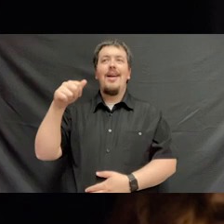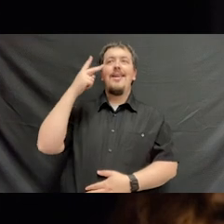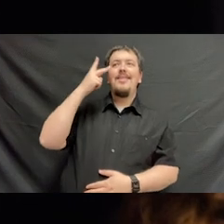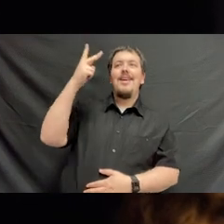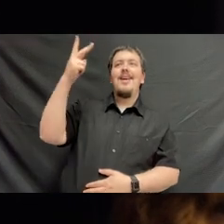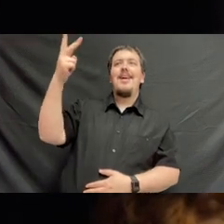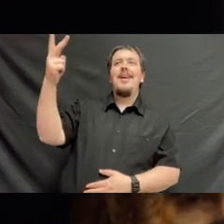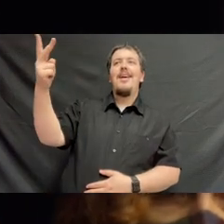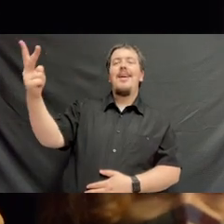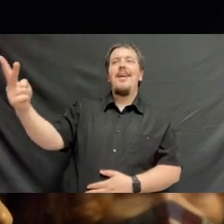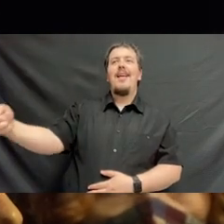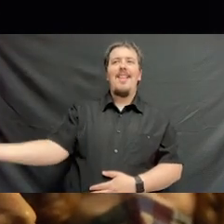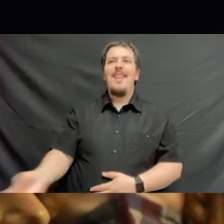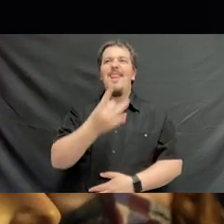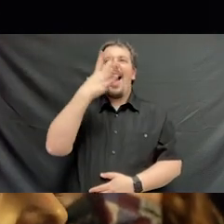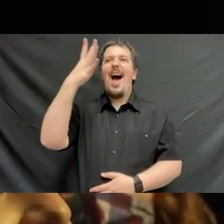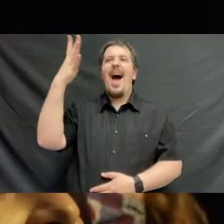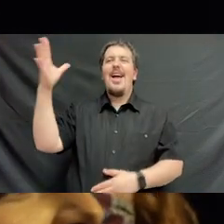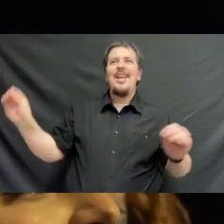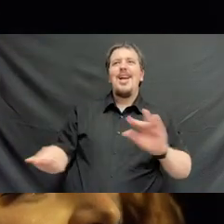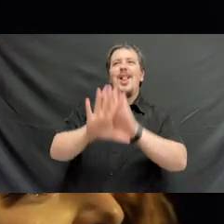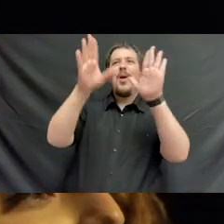'Cause I can see in the light of a clear blue morning